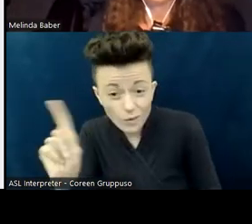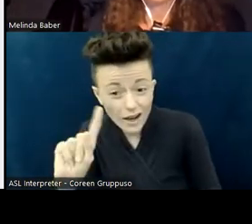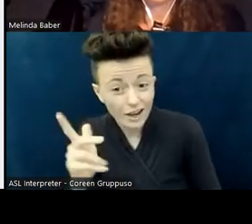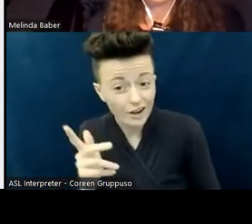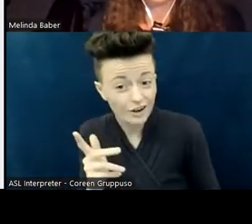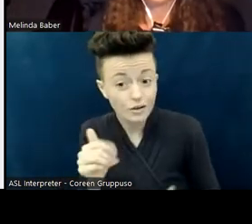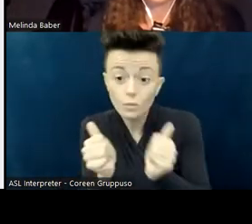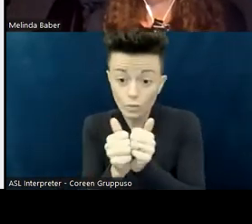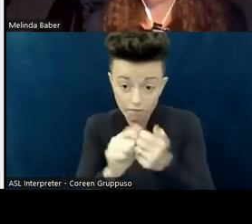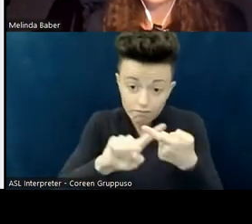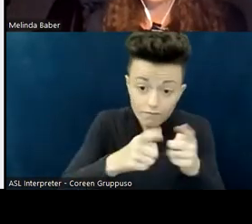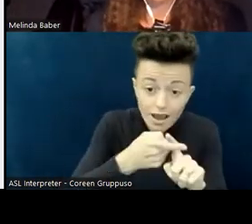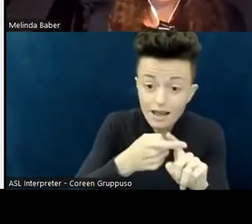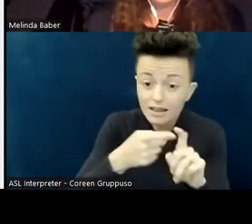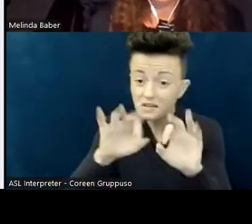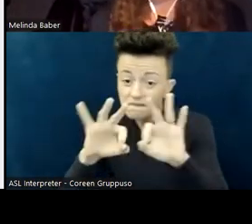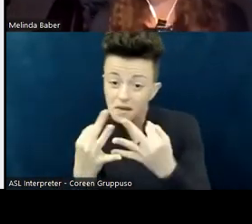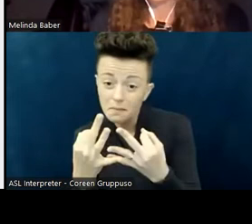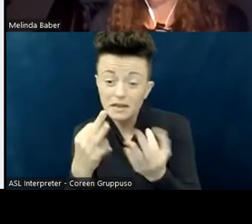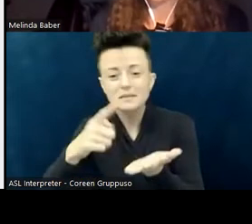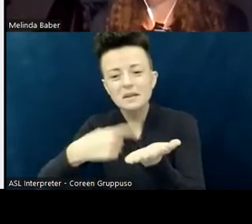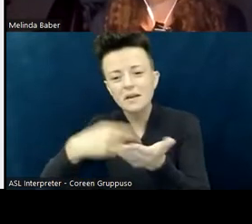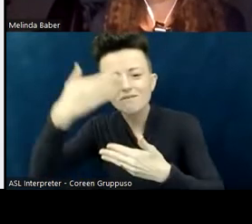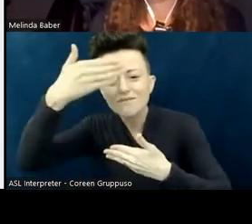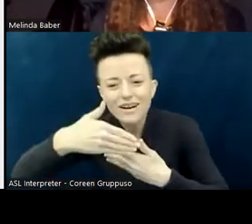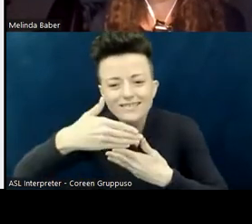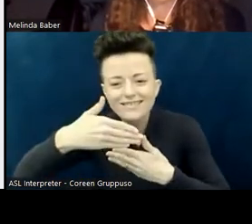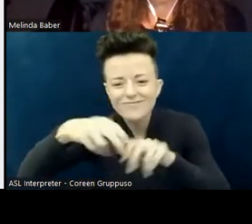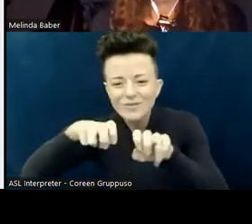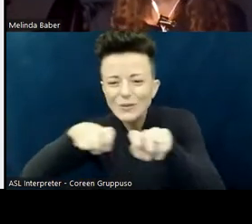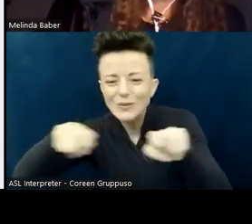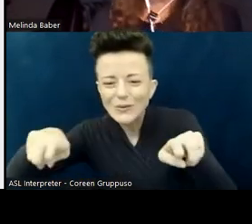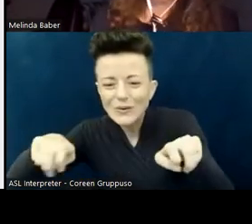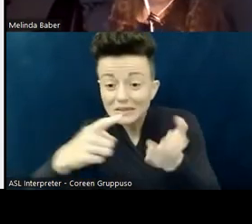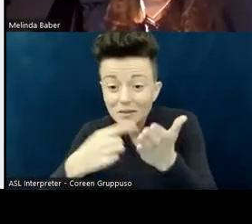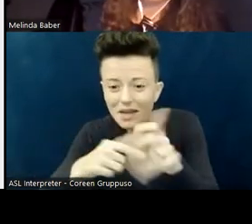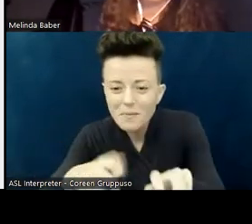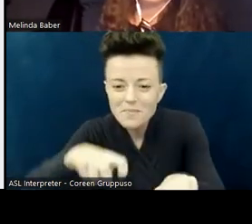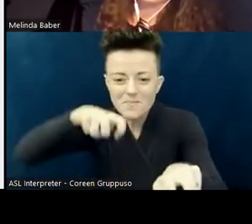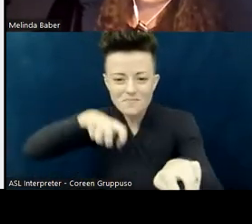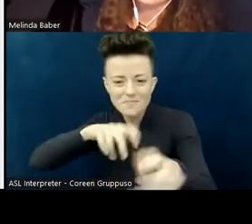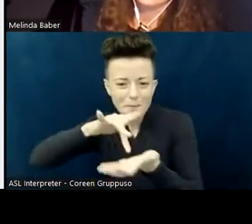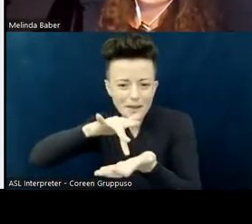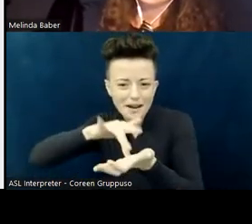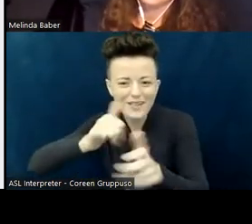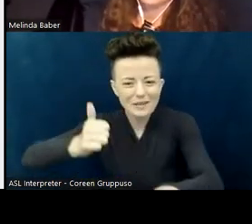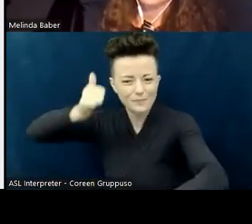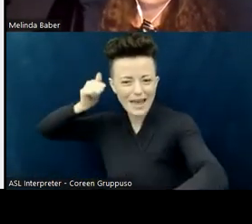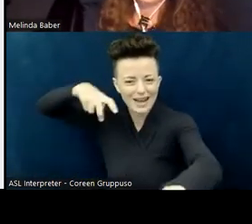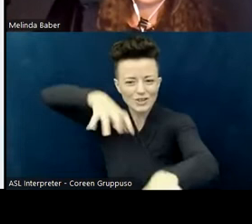or in the front or the back or in the middle? A fifth thing you could ask as a part of this